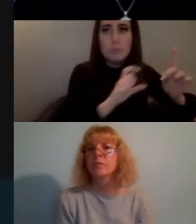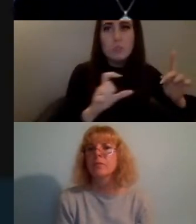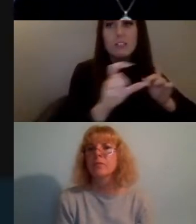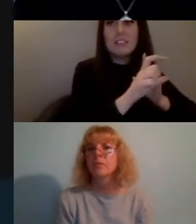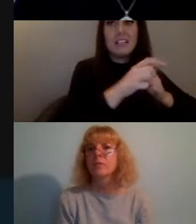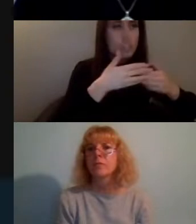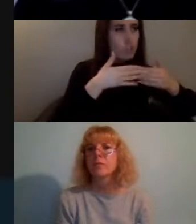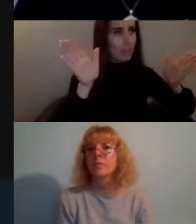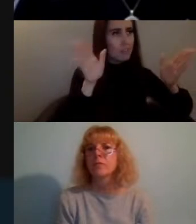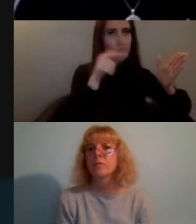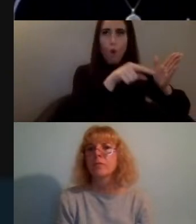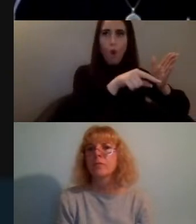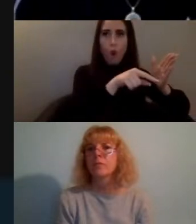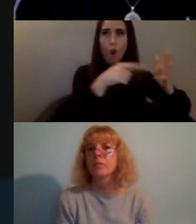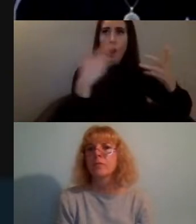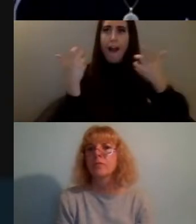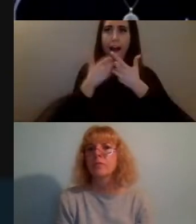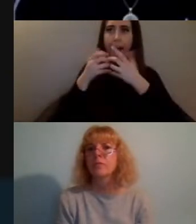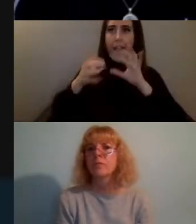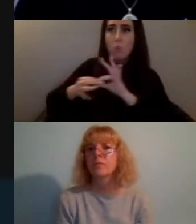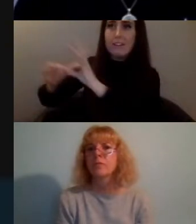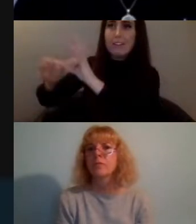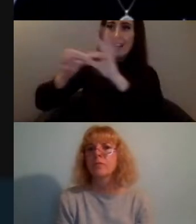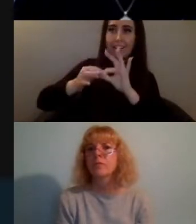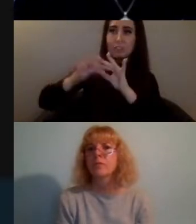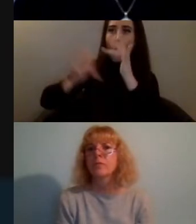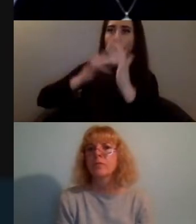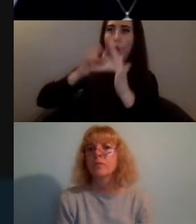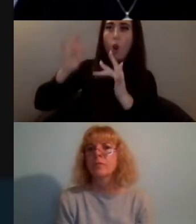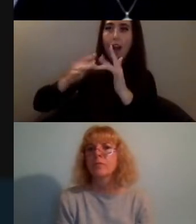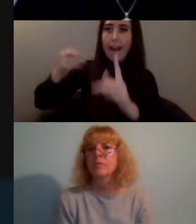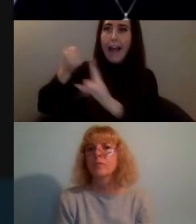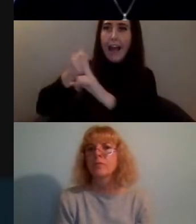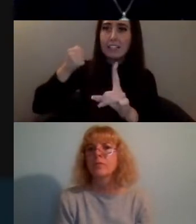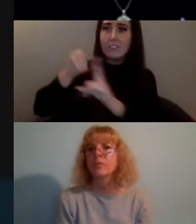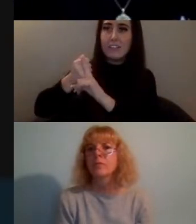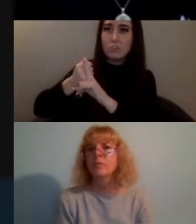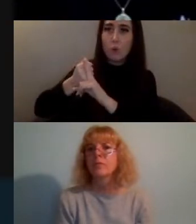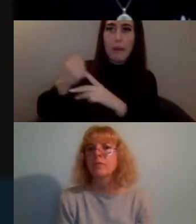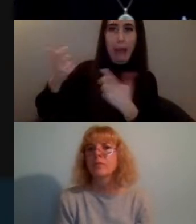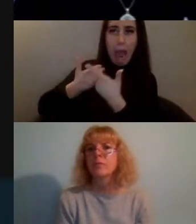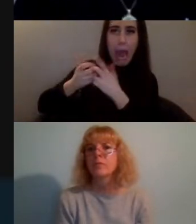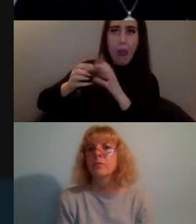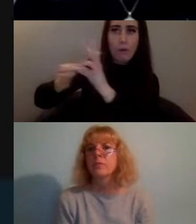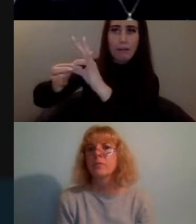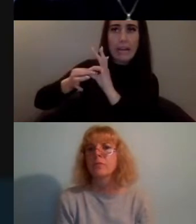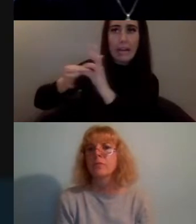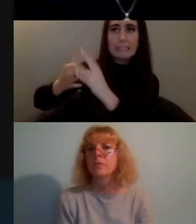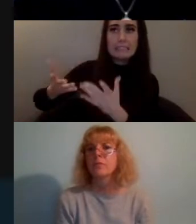how do we connect online activism with activism on the ground, what are the crossovers and